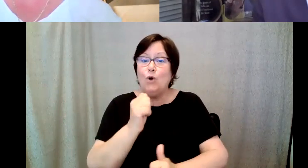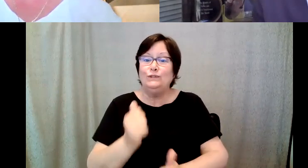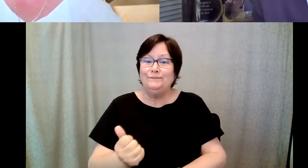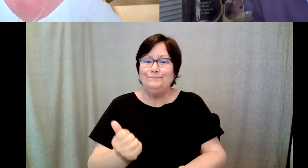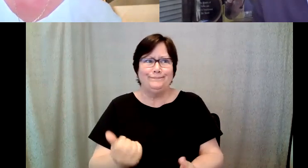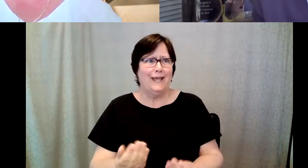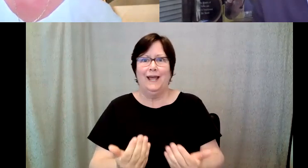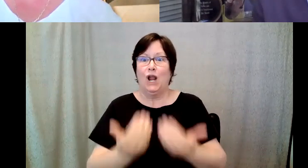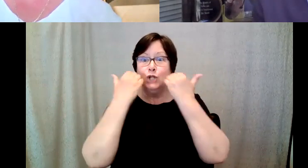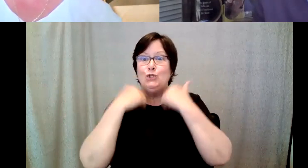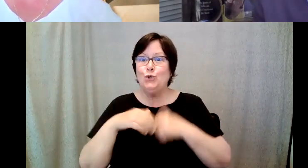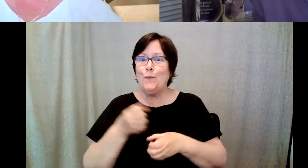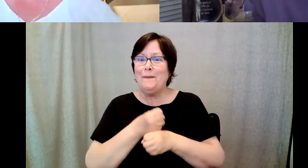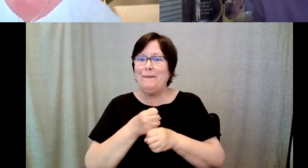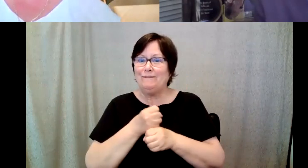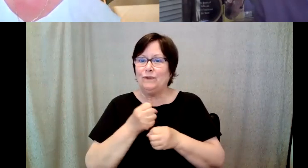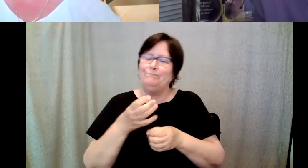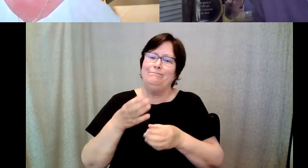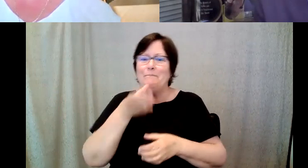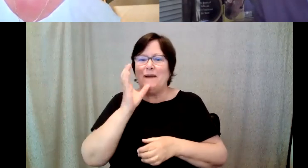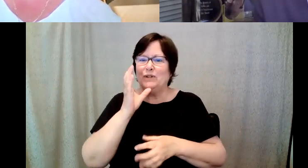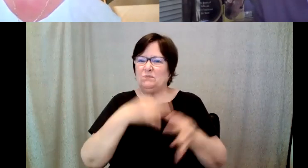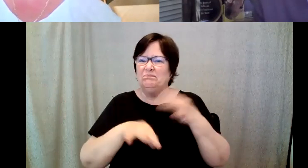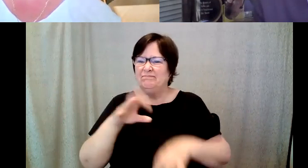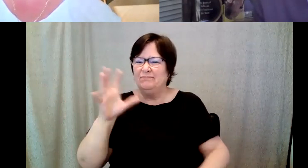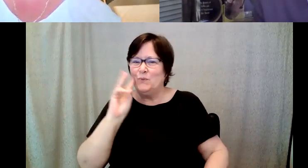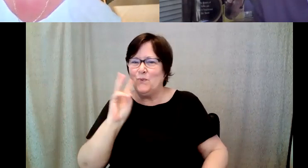Kelly Redder: For most people coffee gets the day started and then continues to get us through